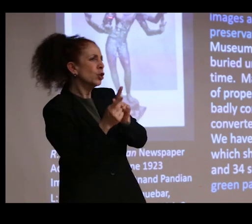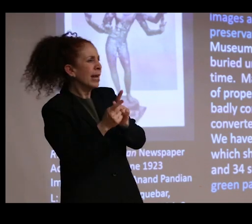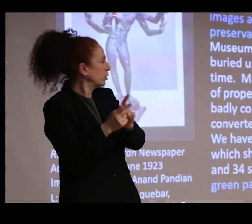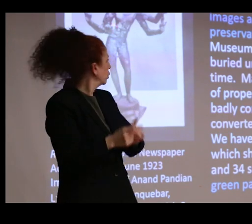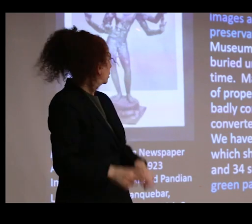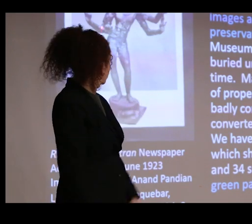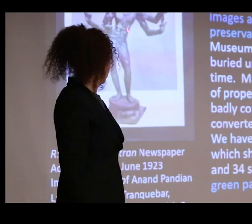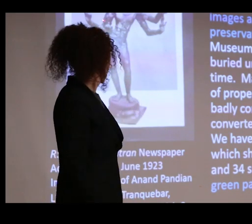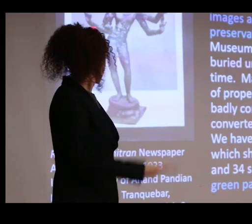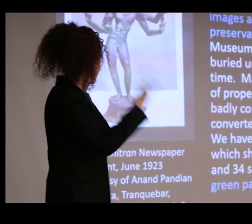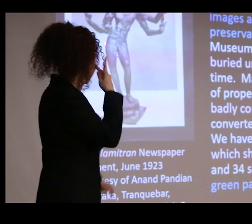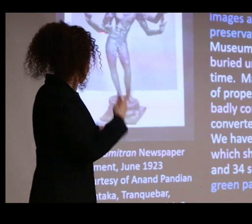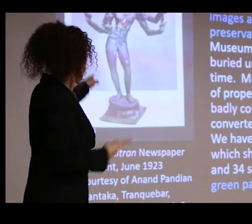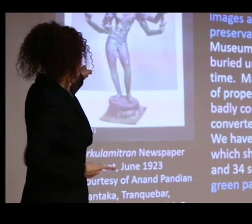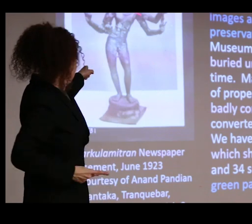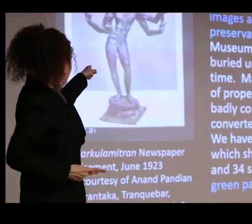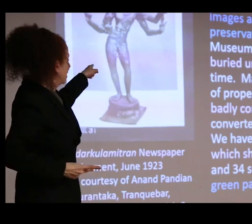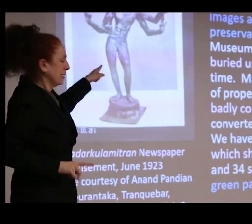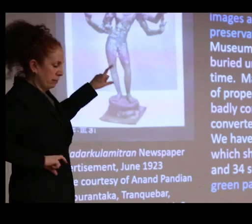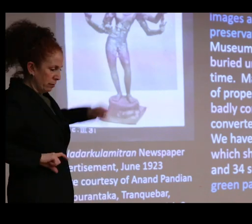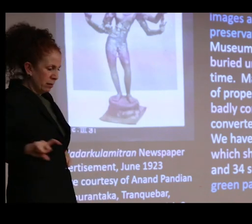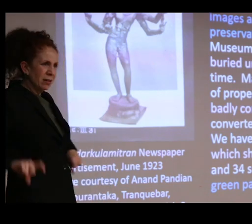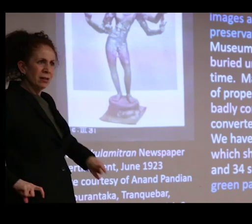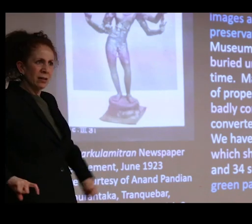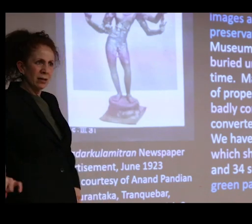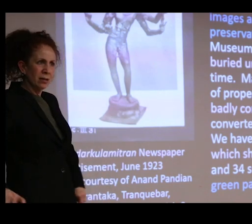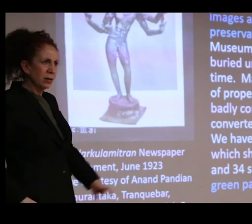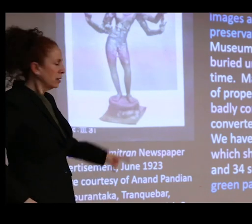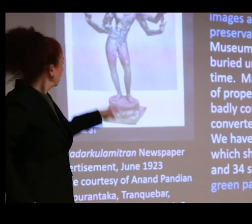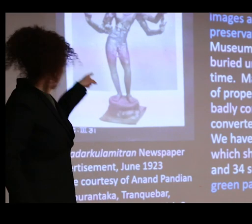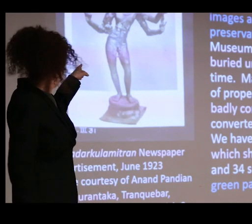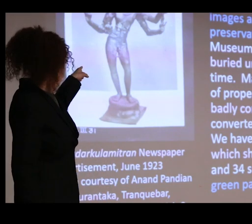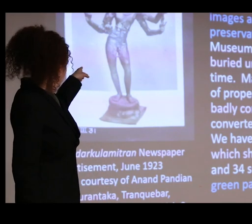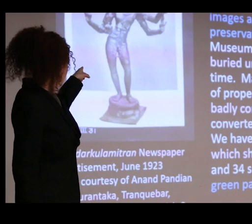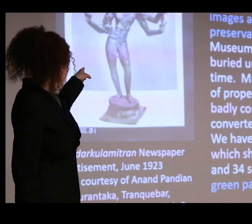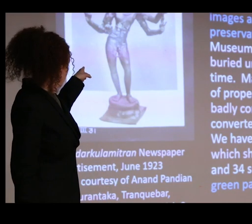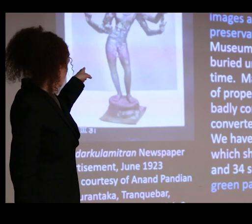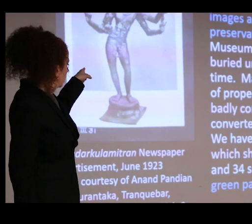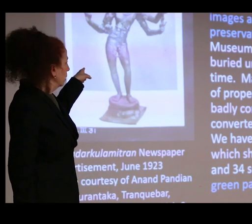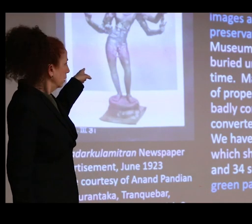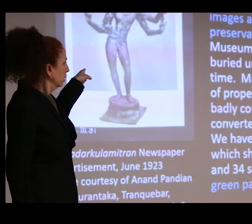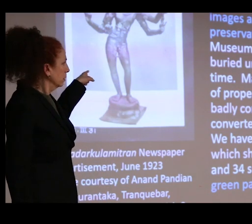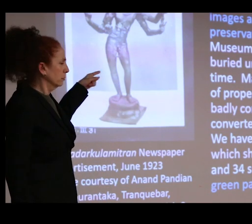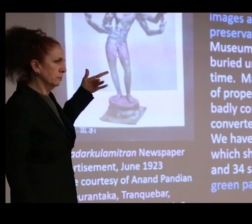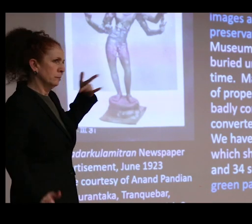these sort of pustules that have broken out on this bronze. And this worrying physical change